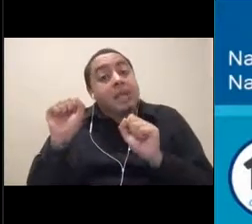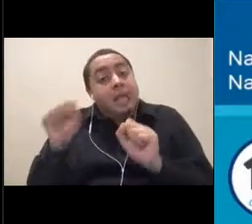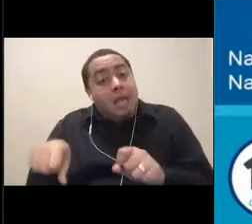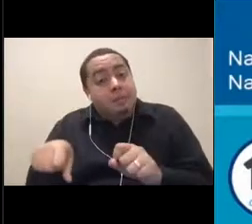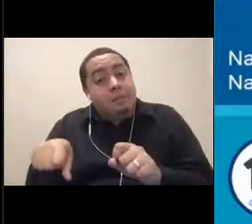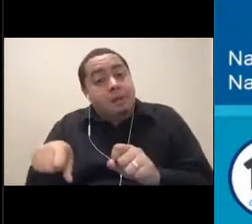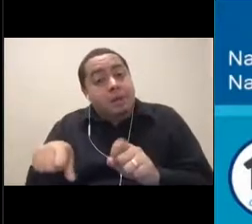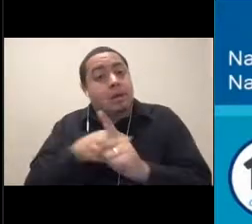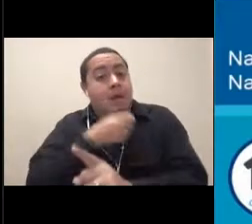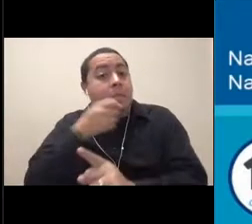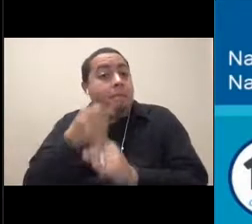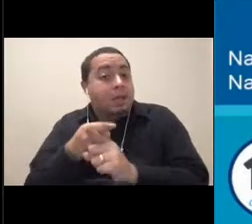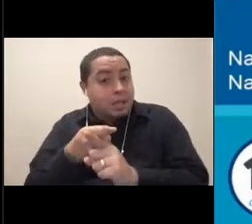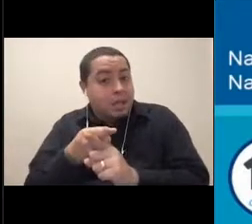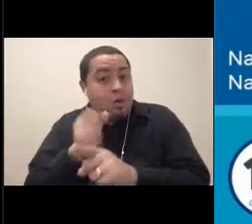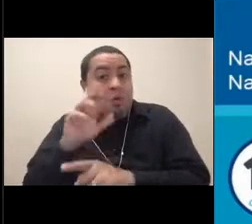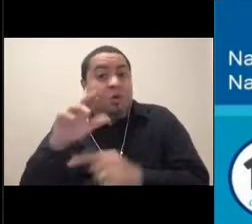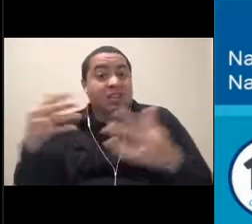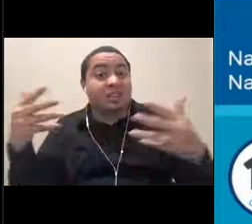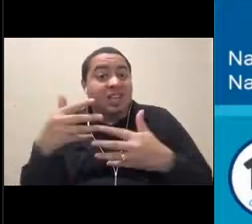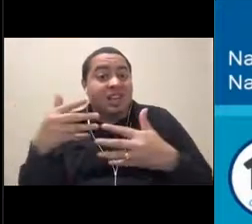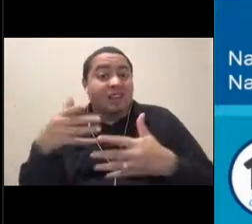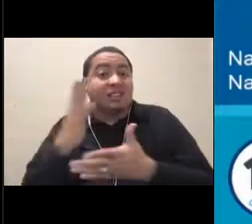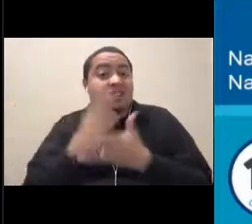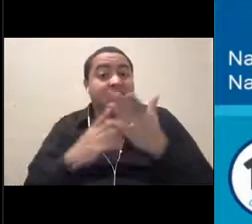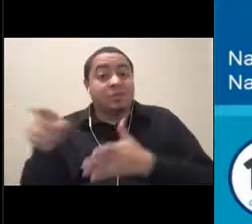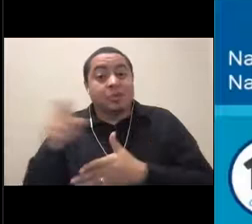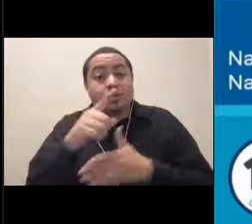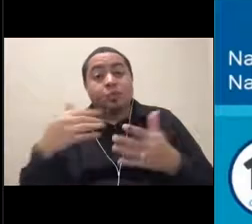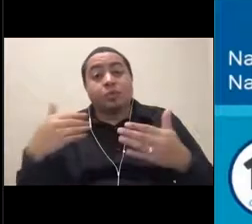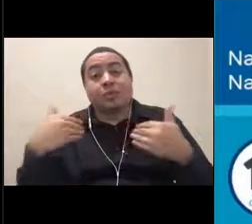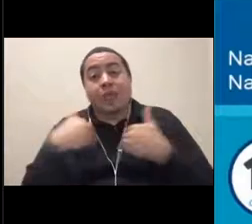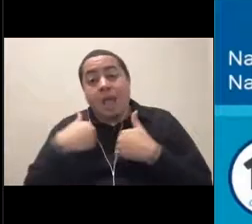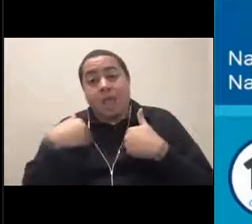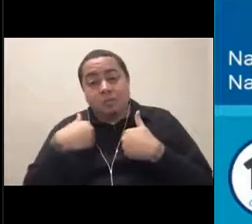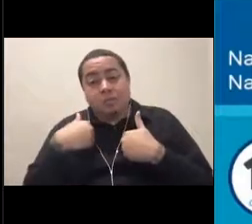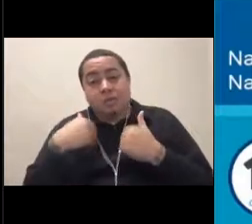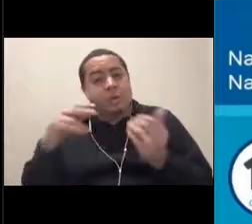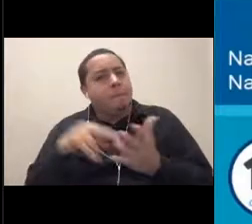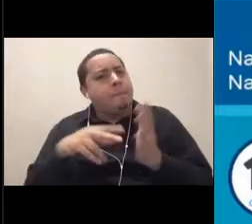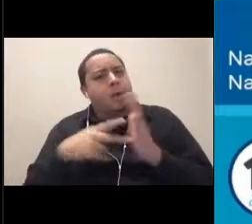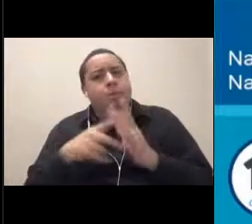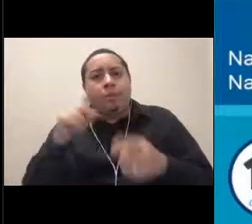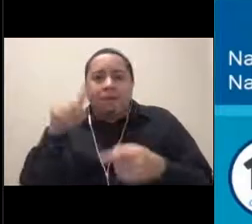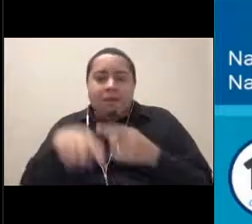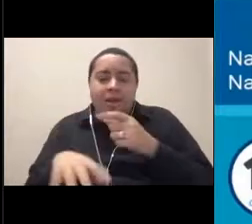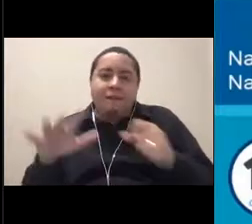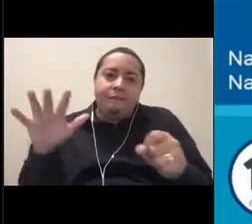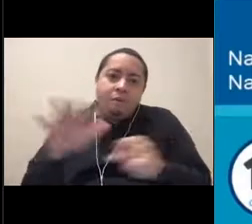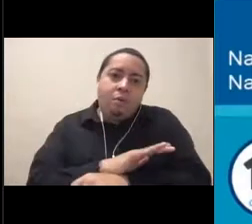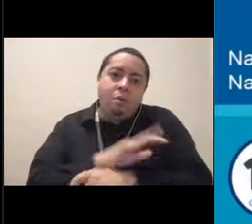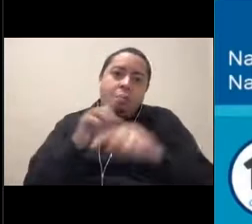or even possibly scaring away some of the things. So we can't rely on them to learn about everything in the deep sea,